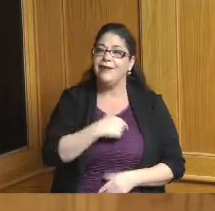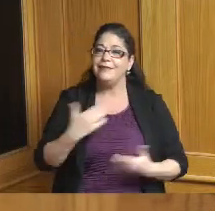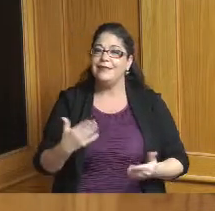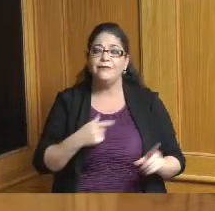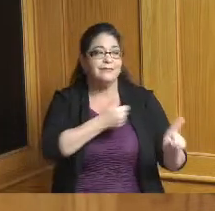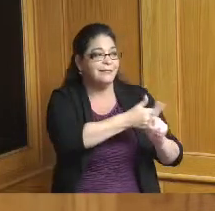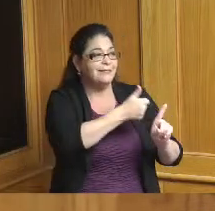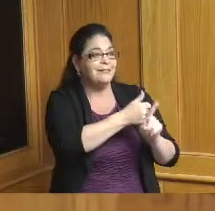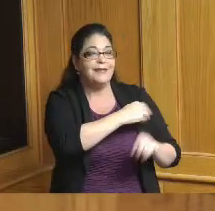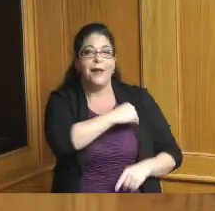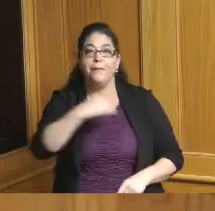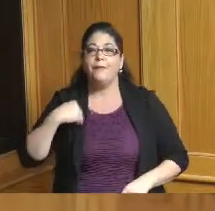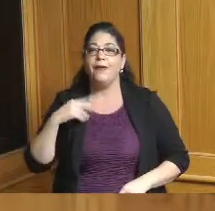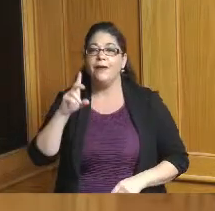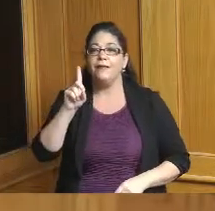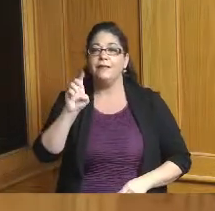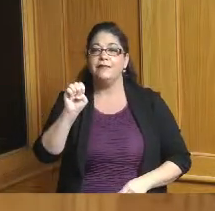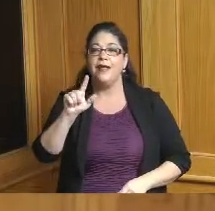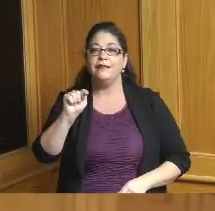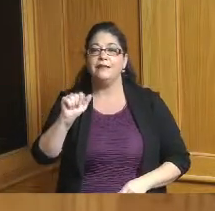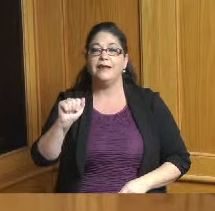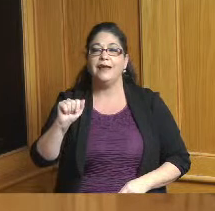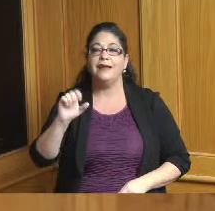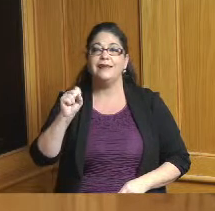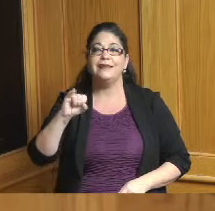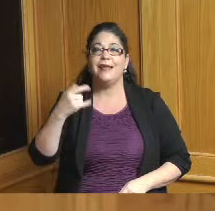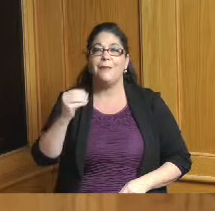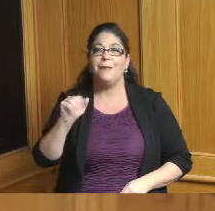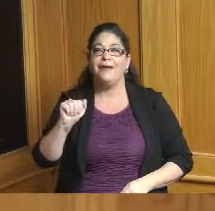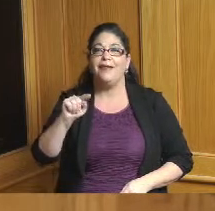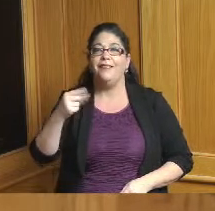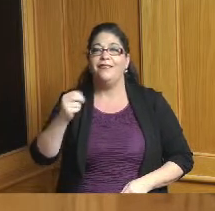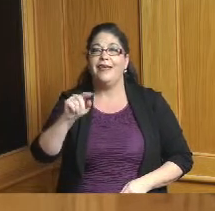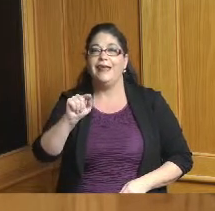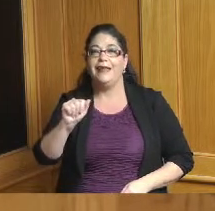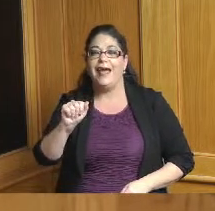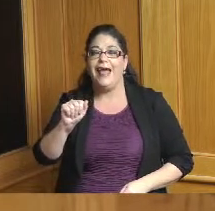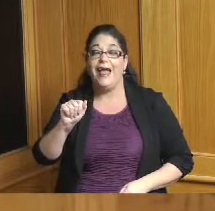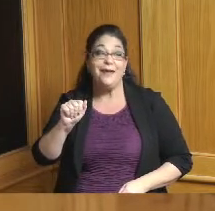a member of delta sigma theta incorporated so I thought I better mention that for my delta